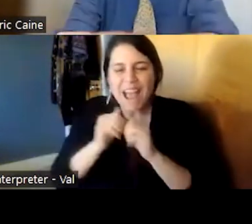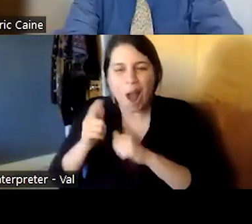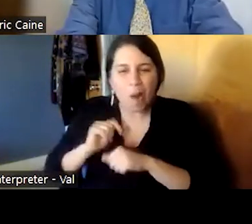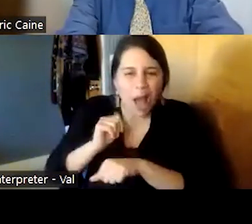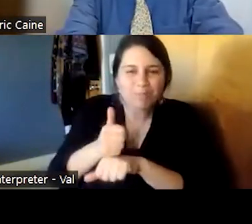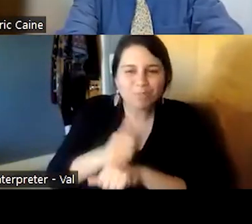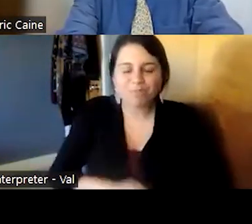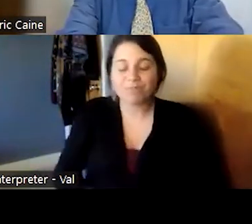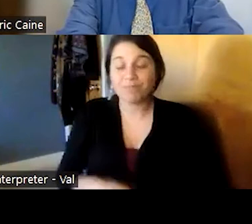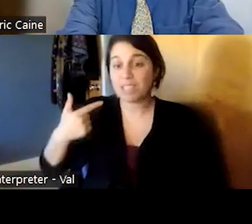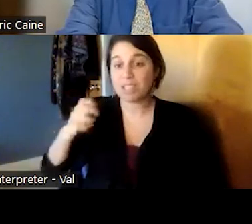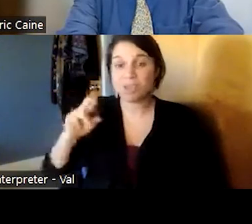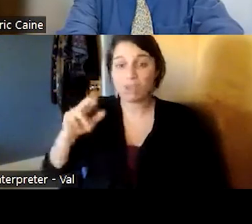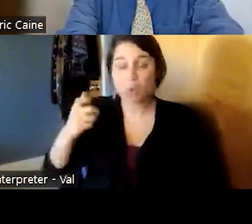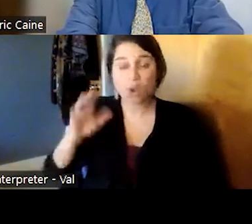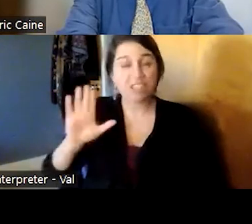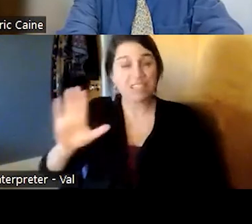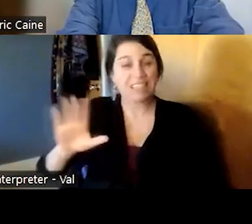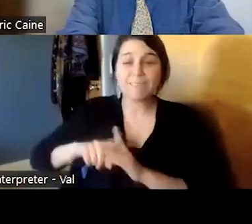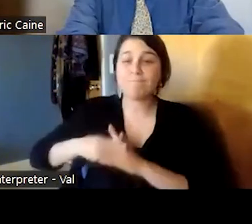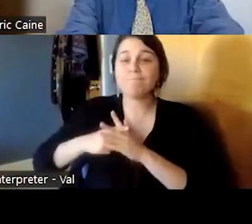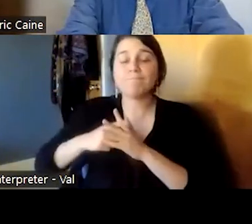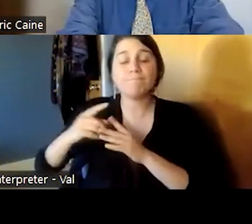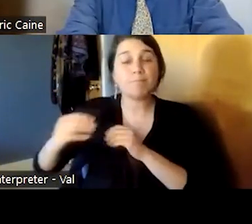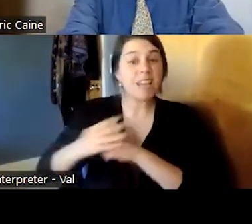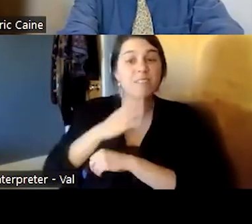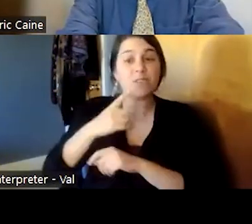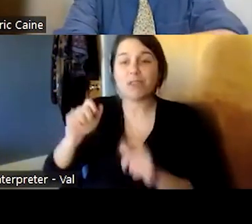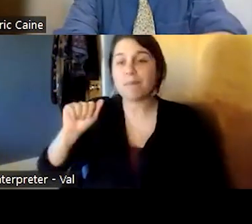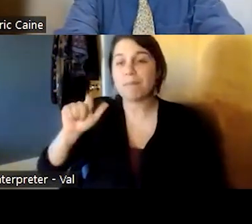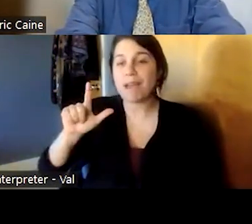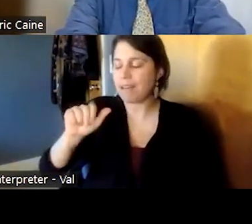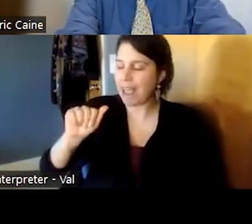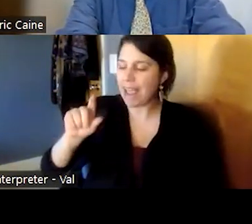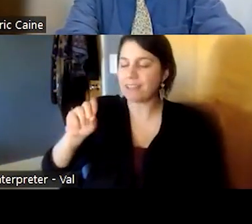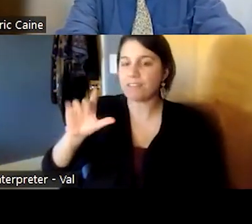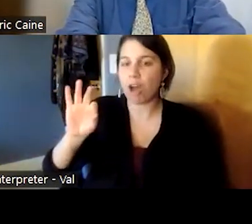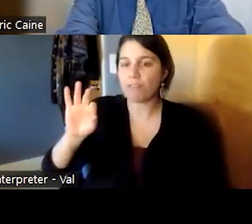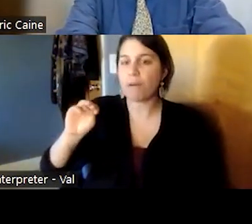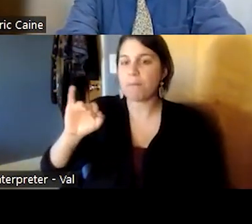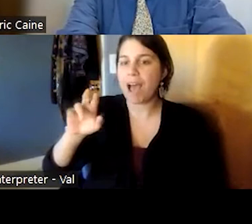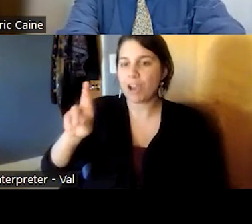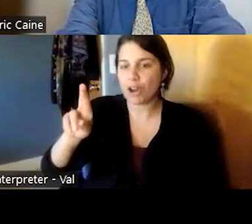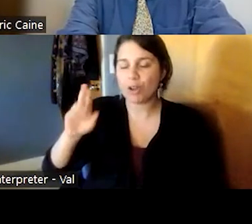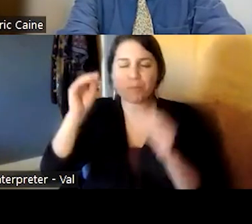was first influenced um by adolf meyer who was his professor at johns hopkins in the 1930s when